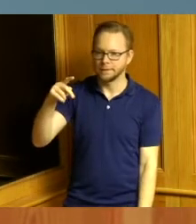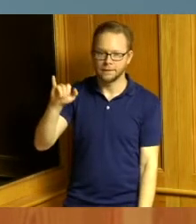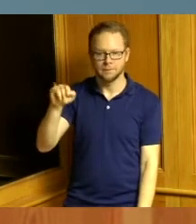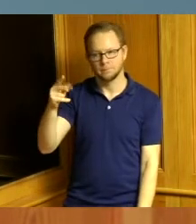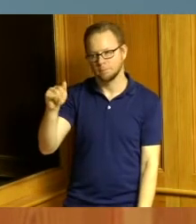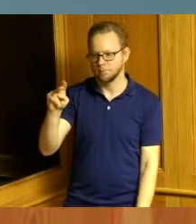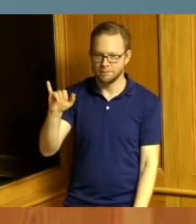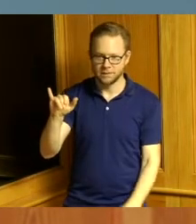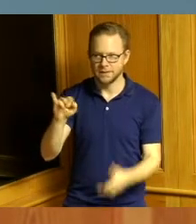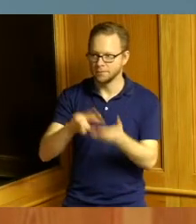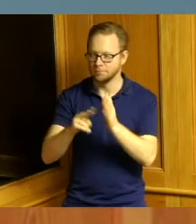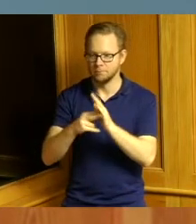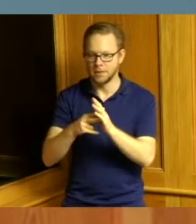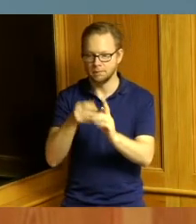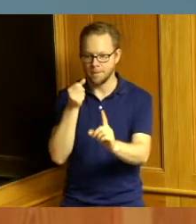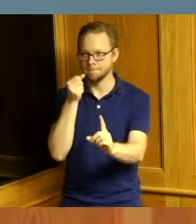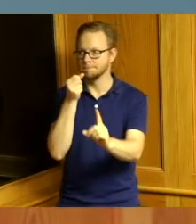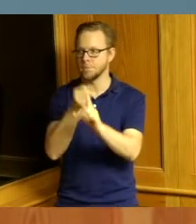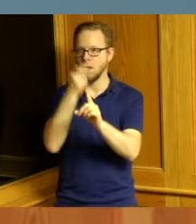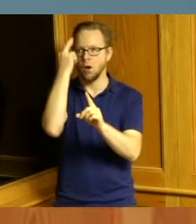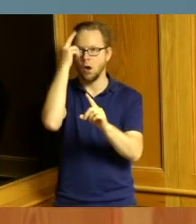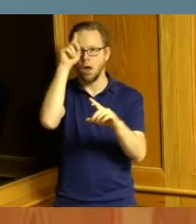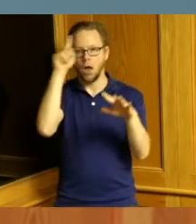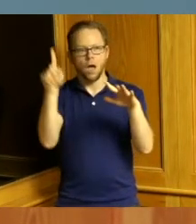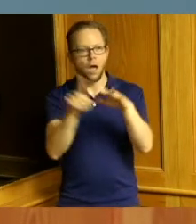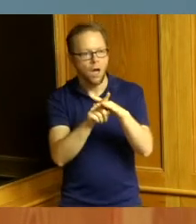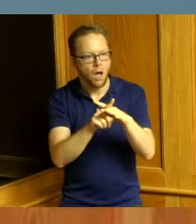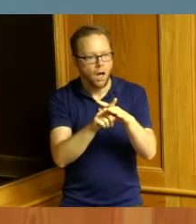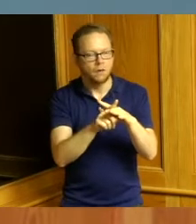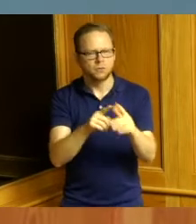I started thinking about Lincoln Hieghts gun range actually I think about it all the time